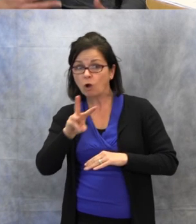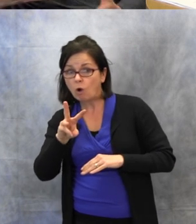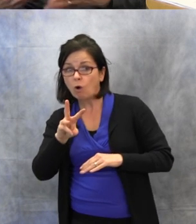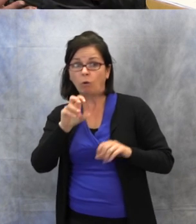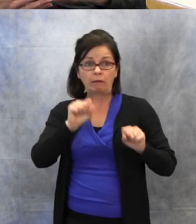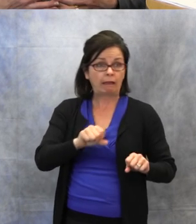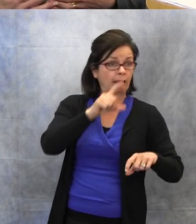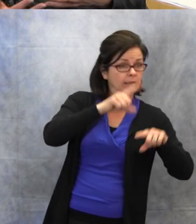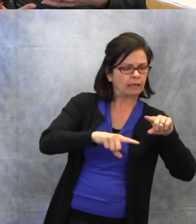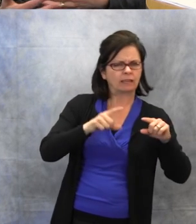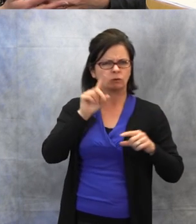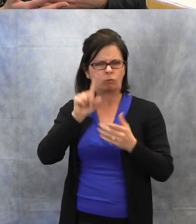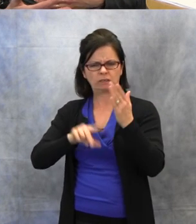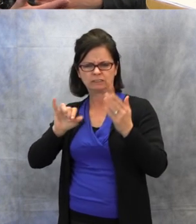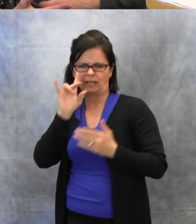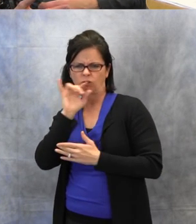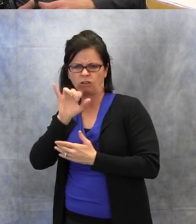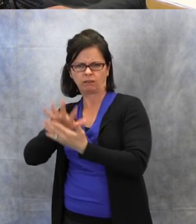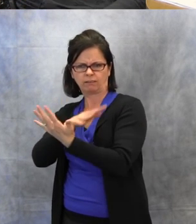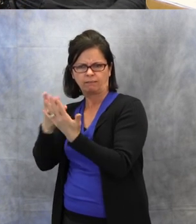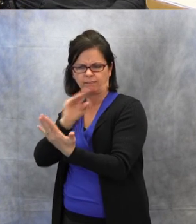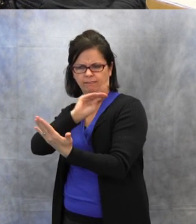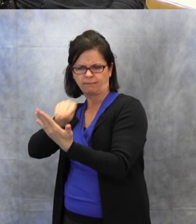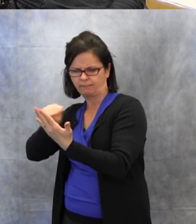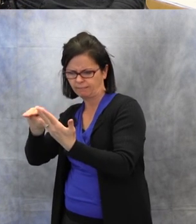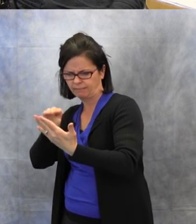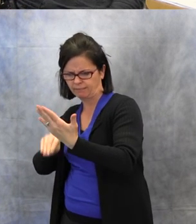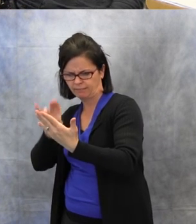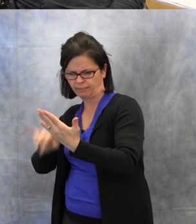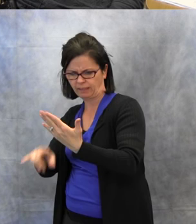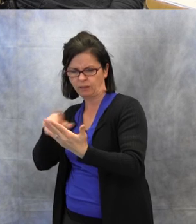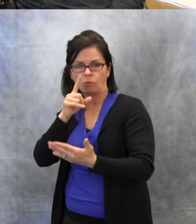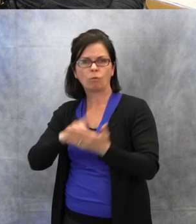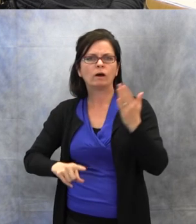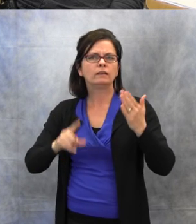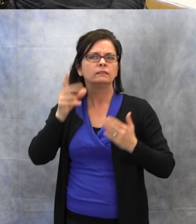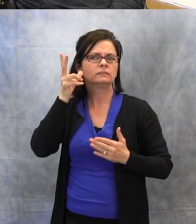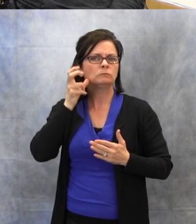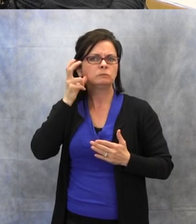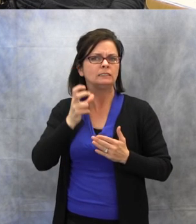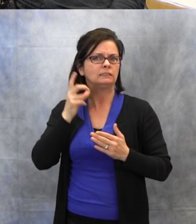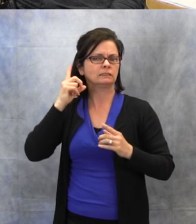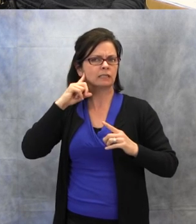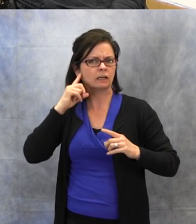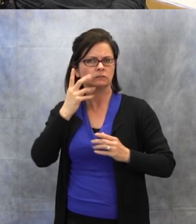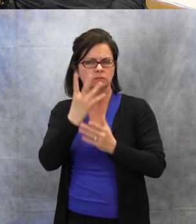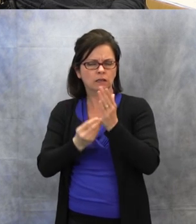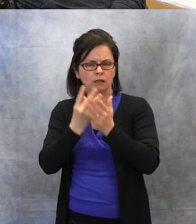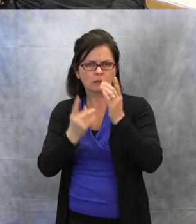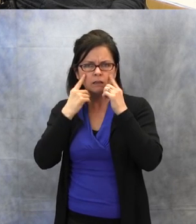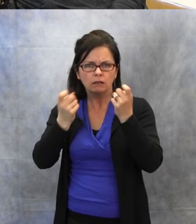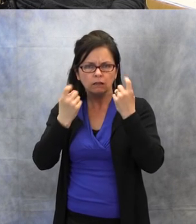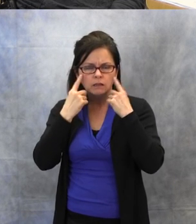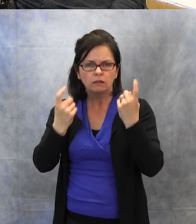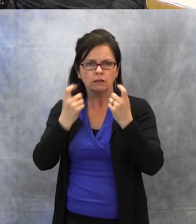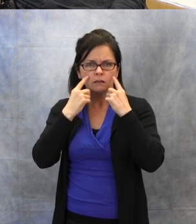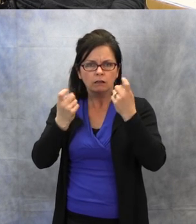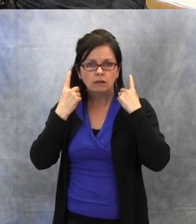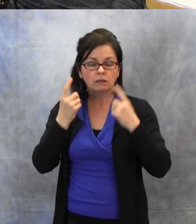What kind of speech sounds would they be missing? Also, does a student consistently wear their hearing amplification?